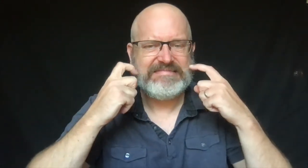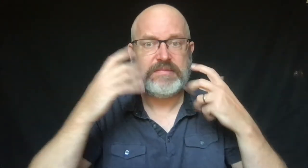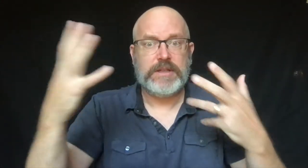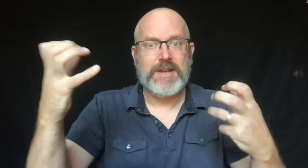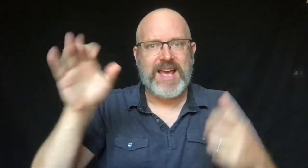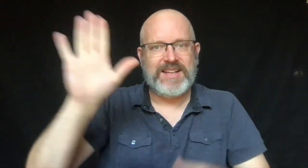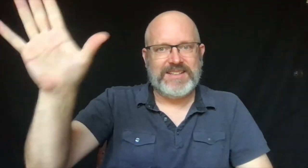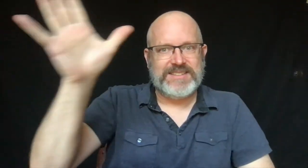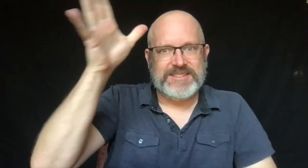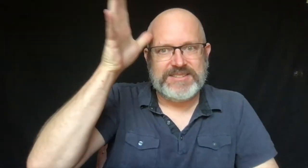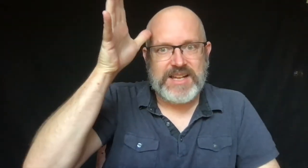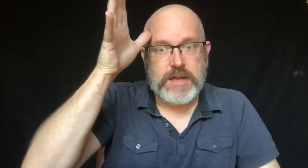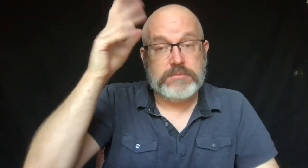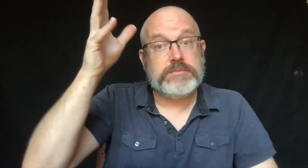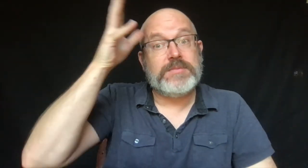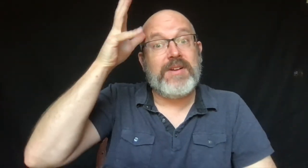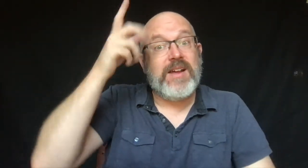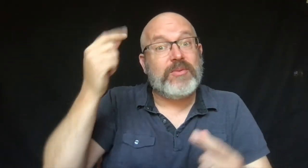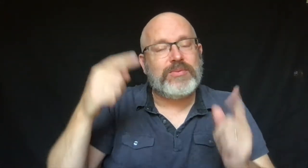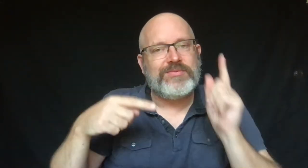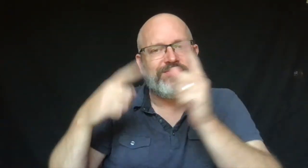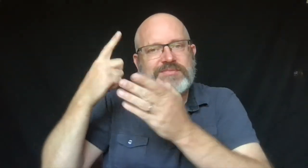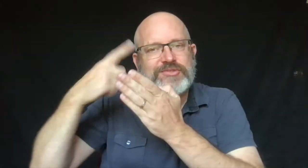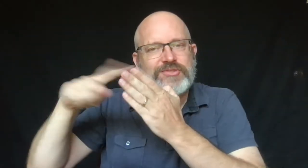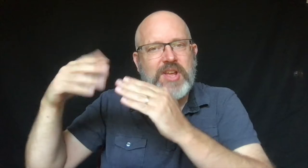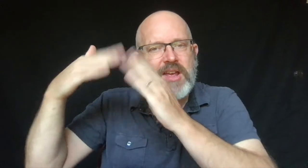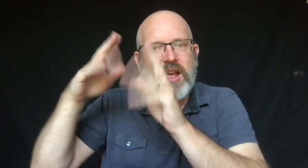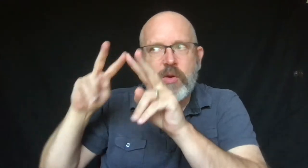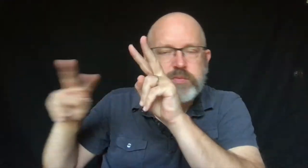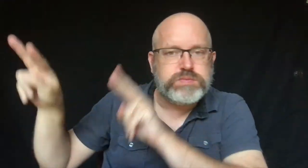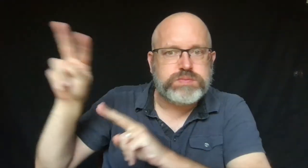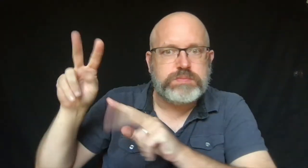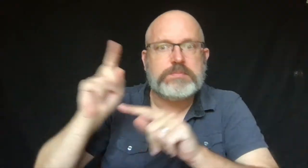Piplo was mad and crying.